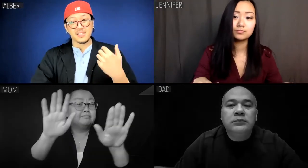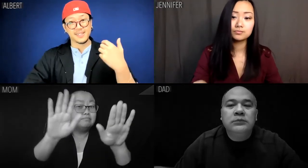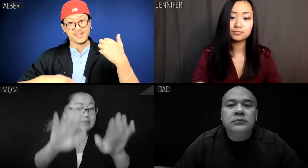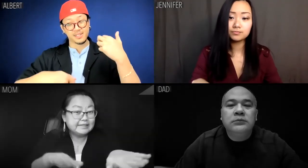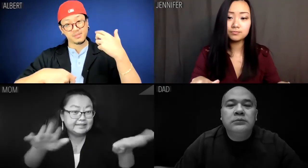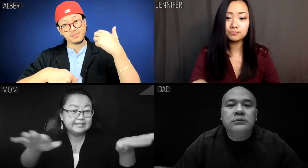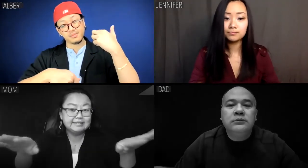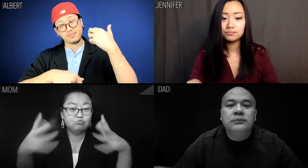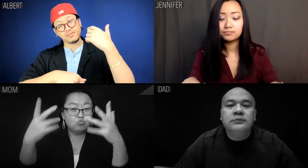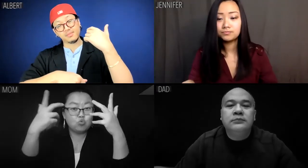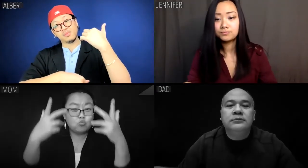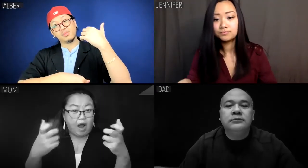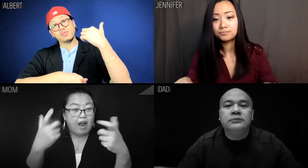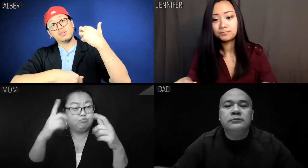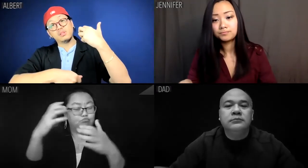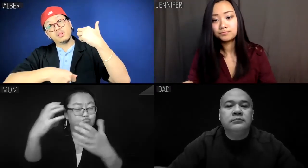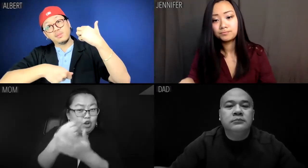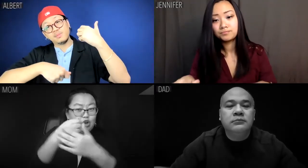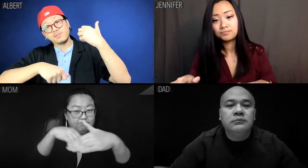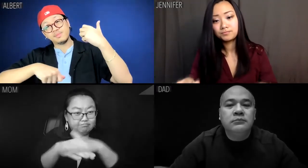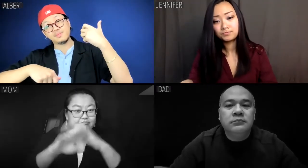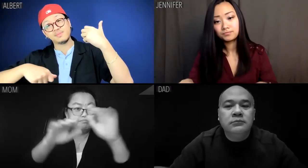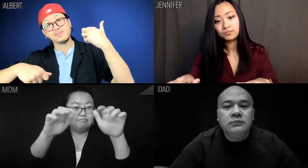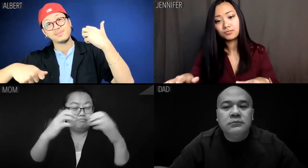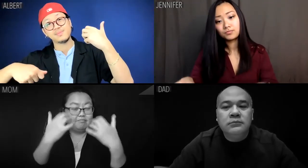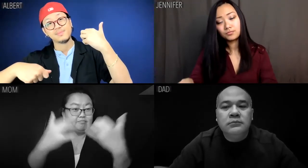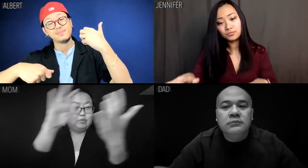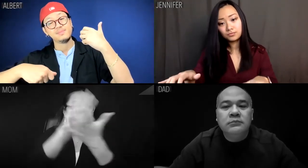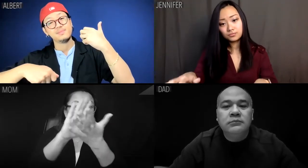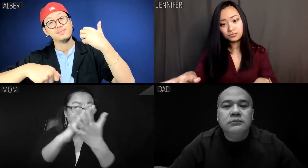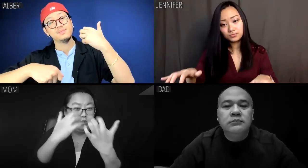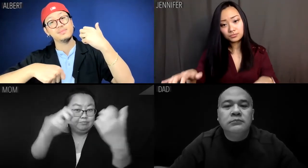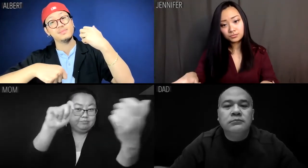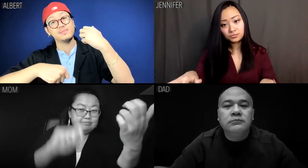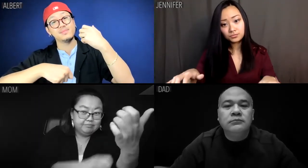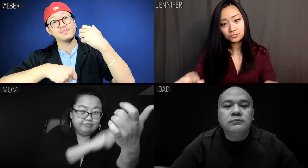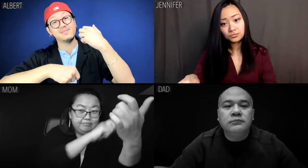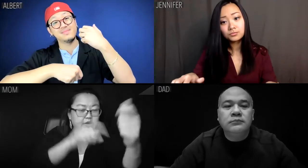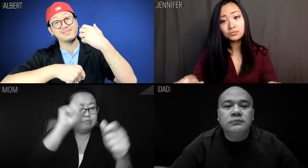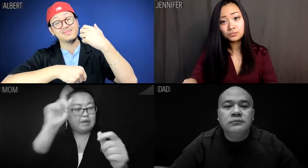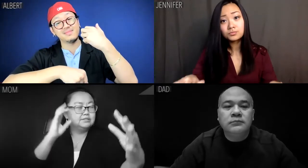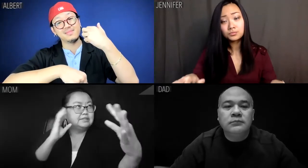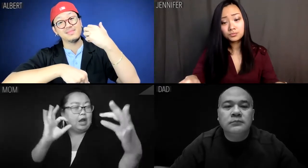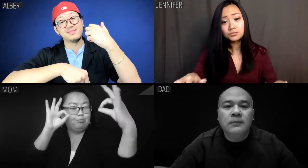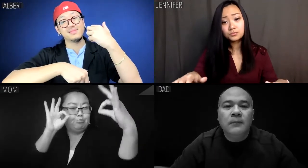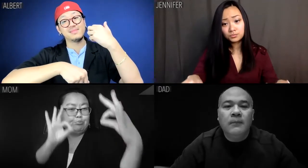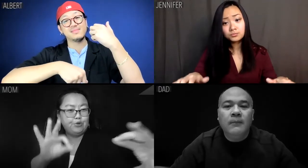Mom: Kids, if you want to earn first chair in school orchestra, you have to sound perfect.